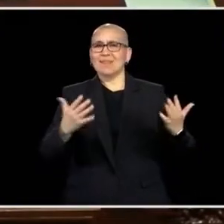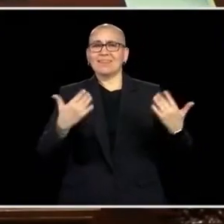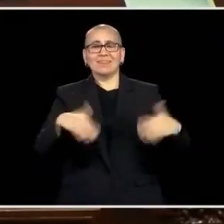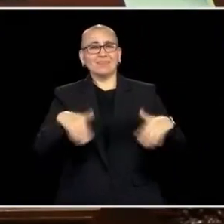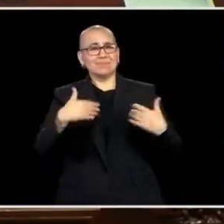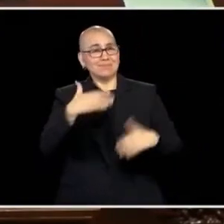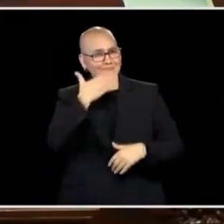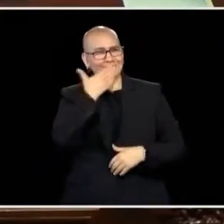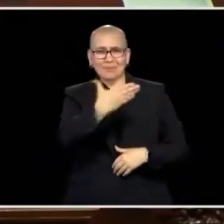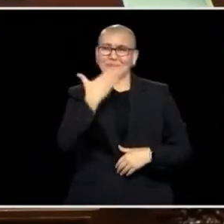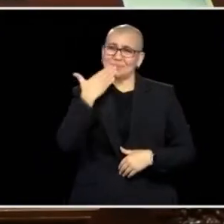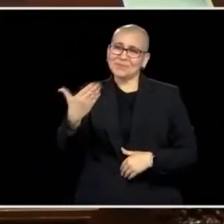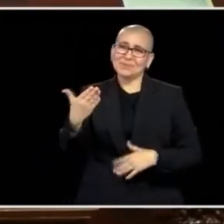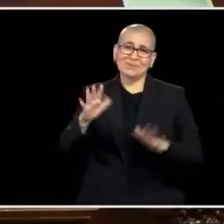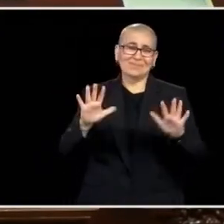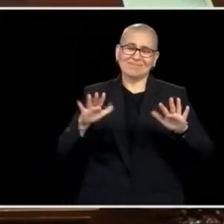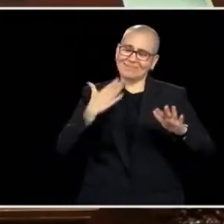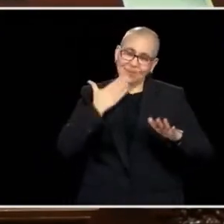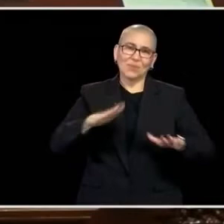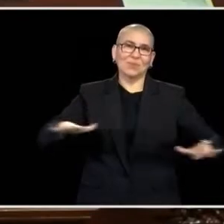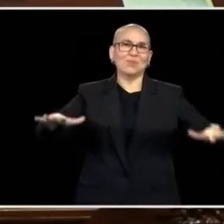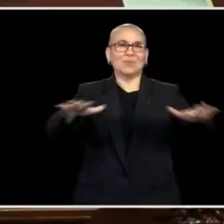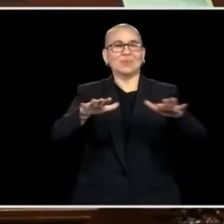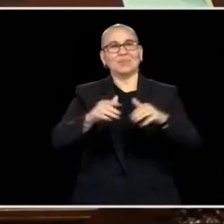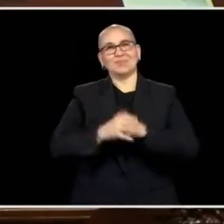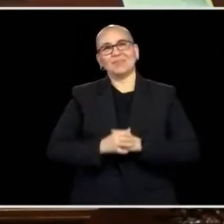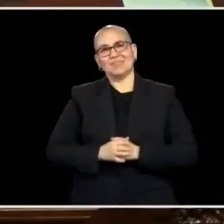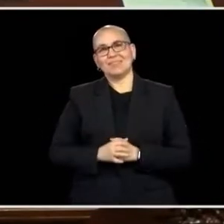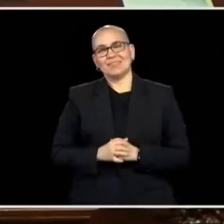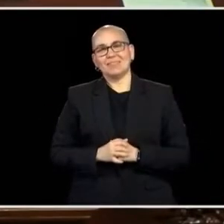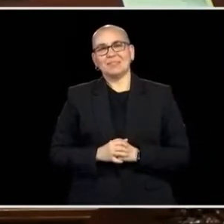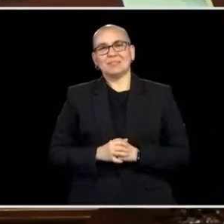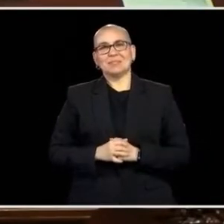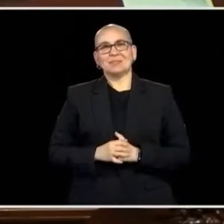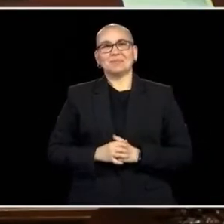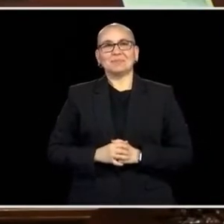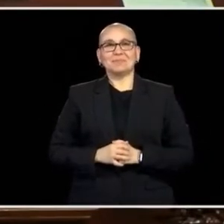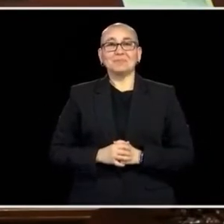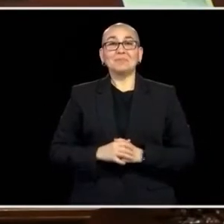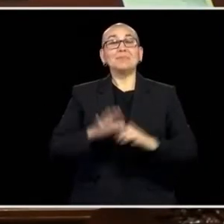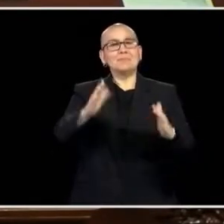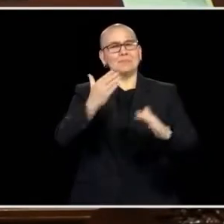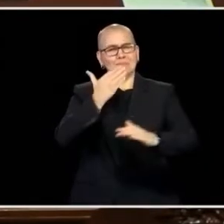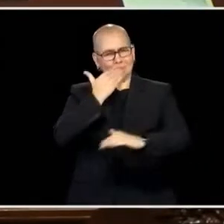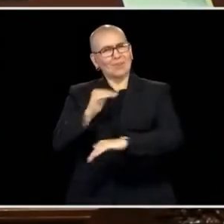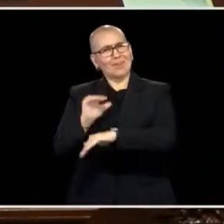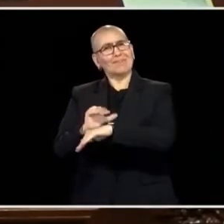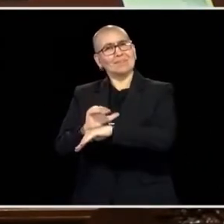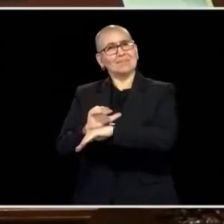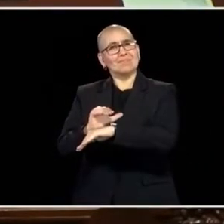THANK YOU ALL. GOOD EVENING.